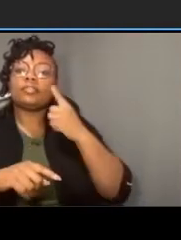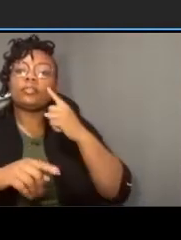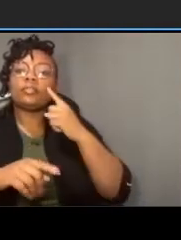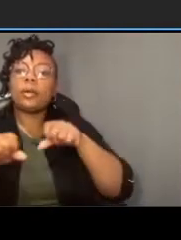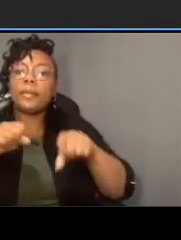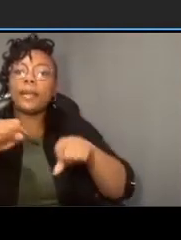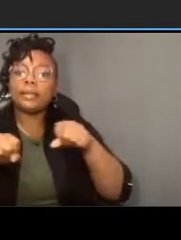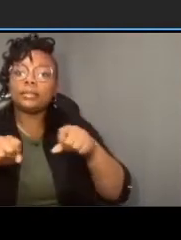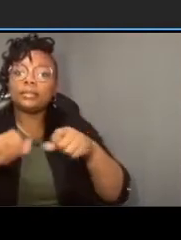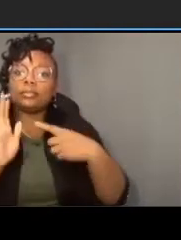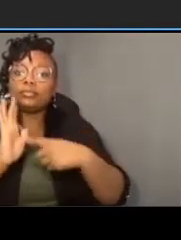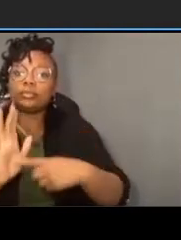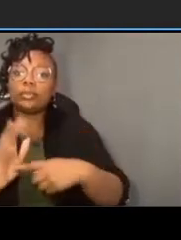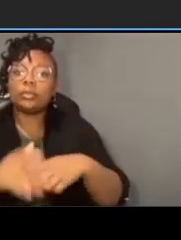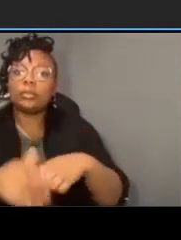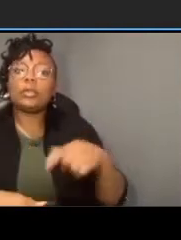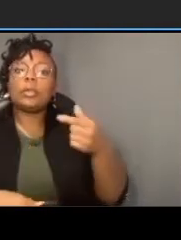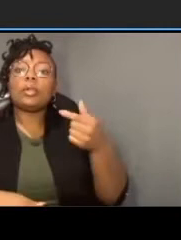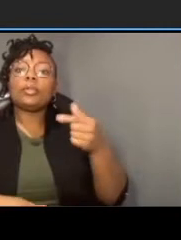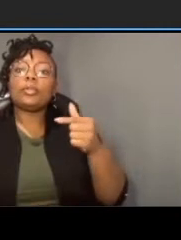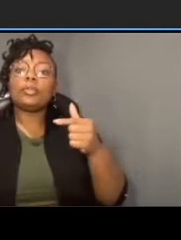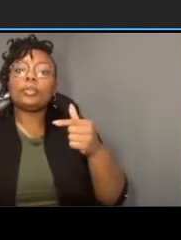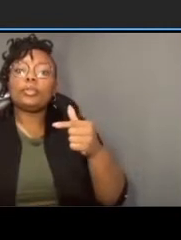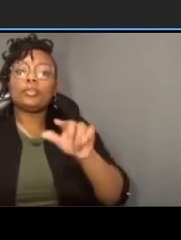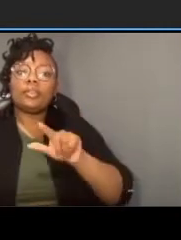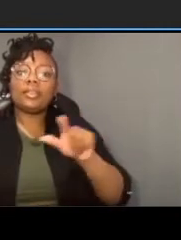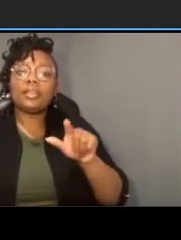on the left there the green hatch line marks across the intersections